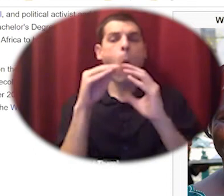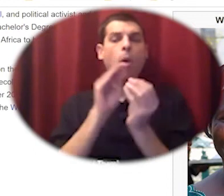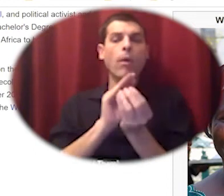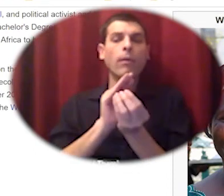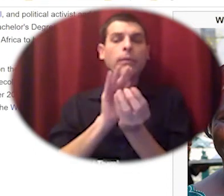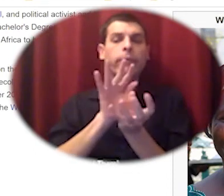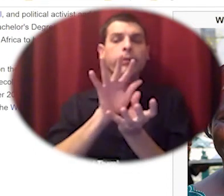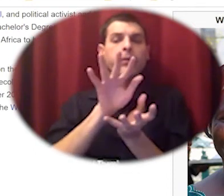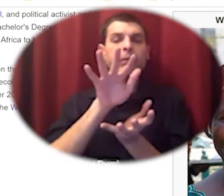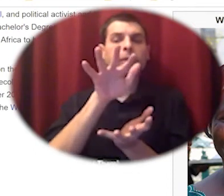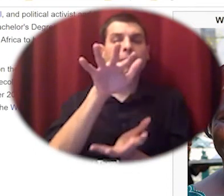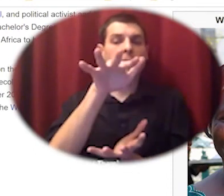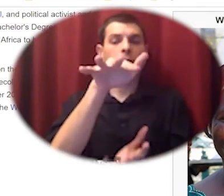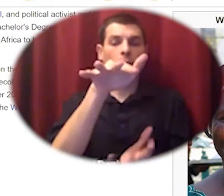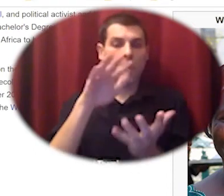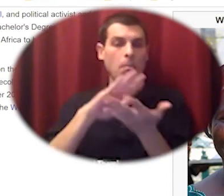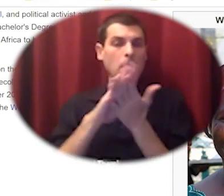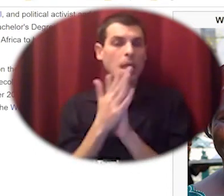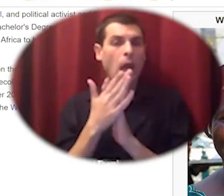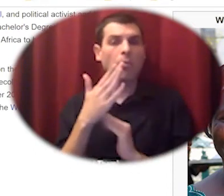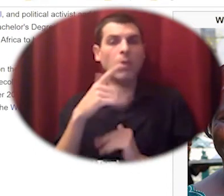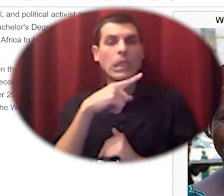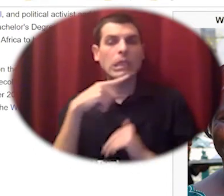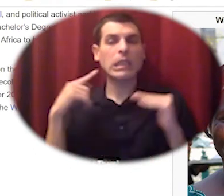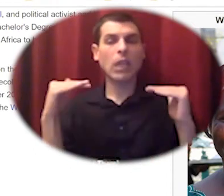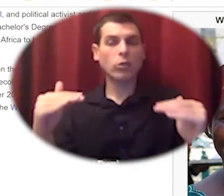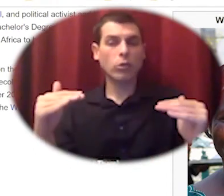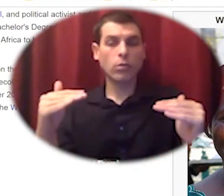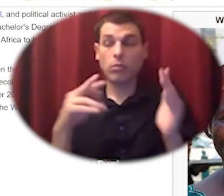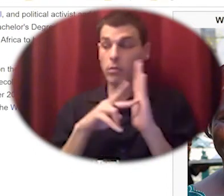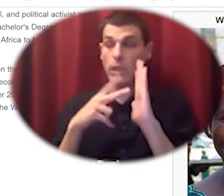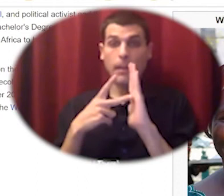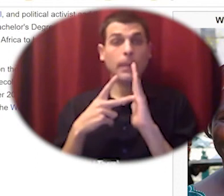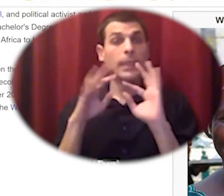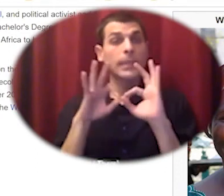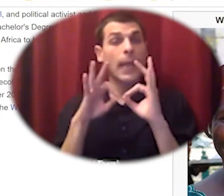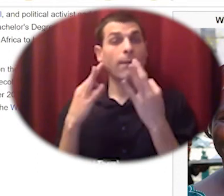through africa smallholder families are getting pinched between